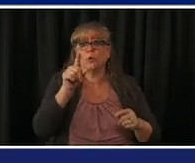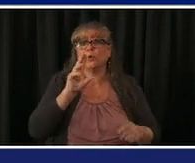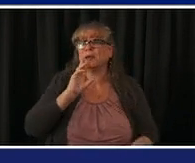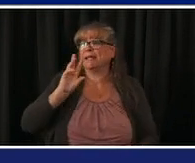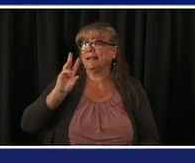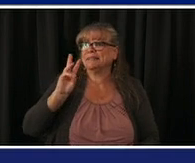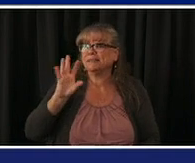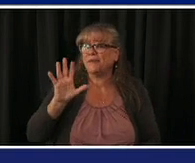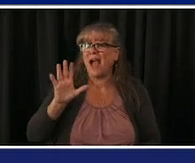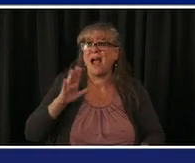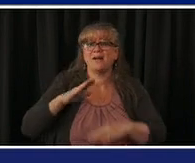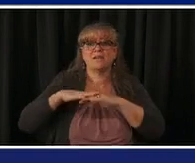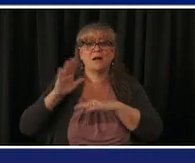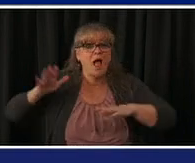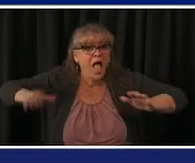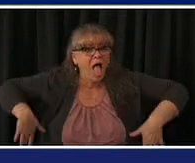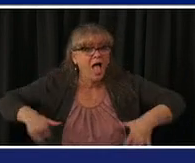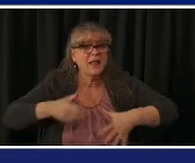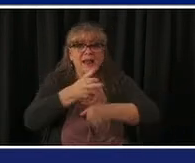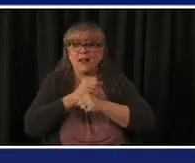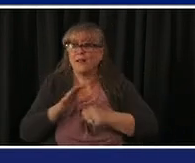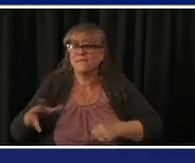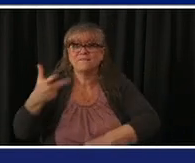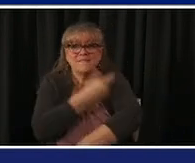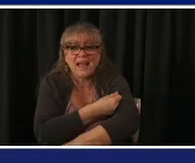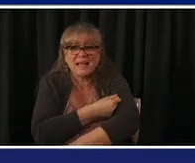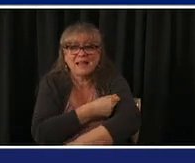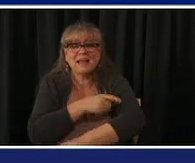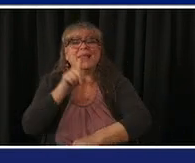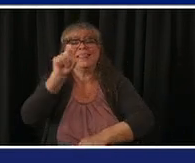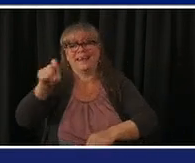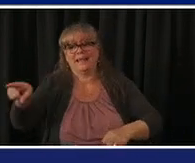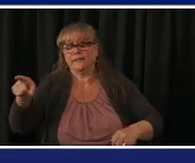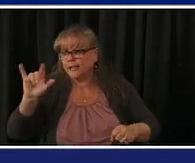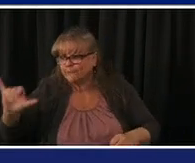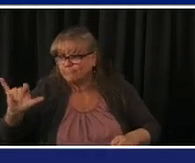are some that might have been hesitant initially or just didn't make any calls or do it uh we we